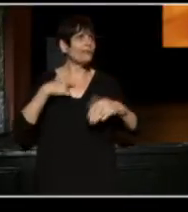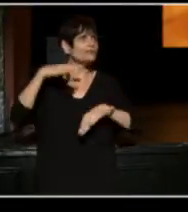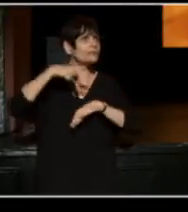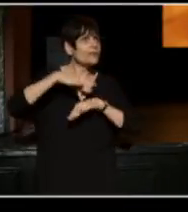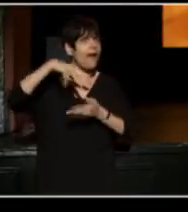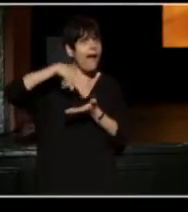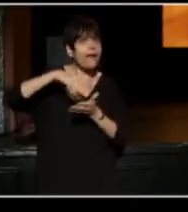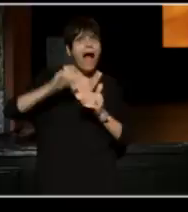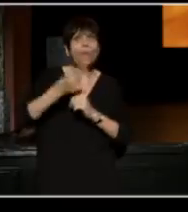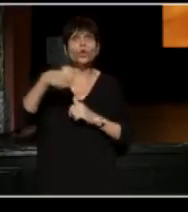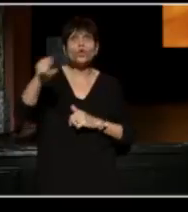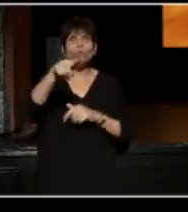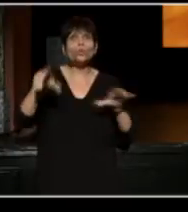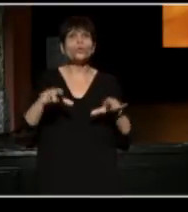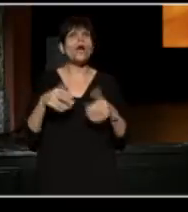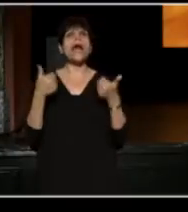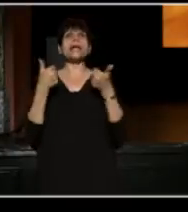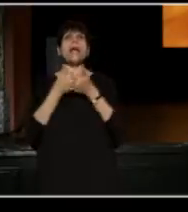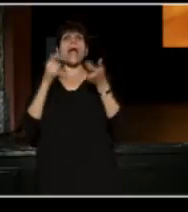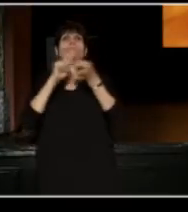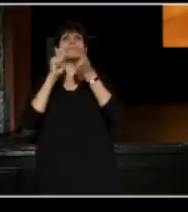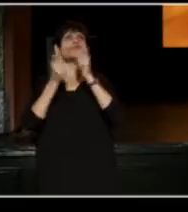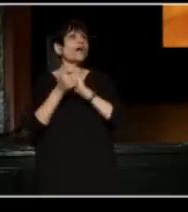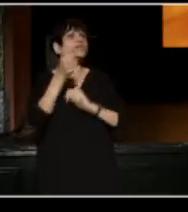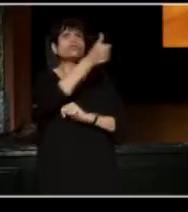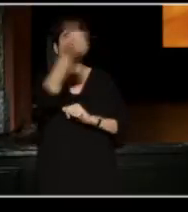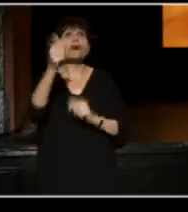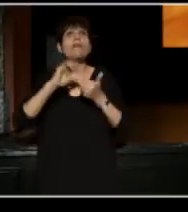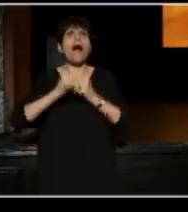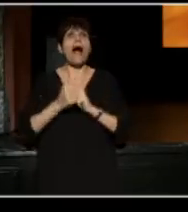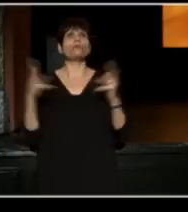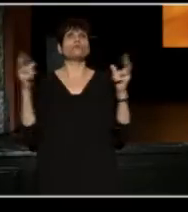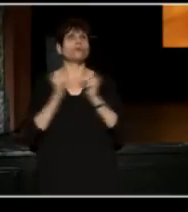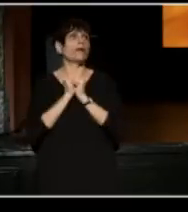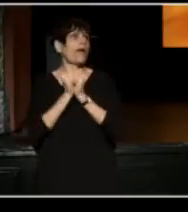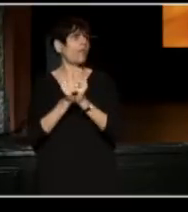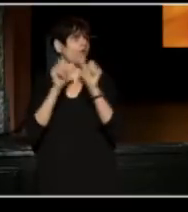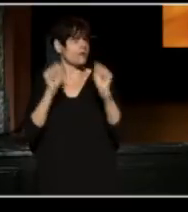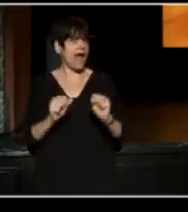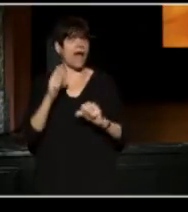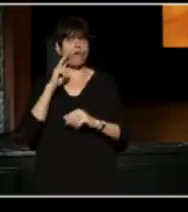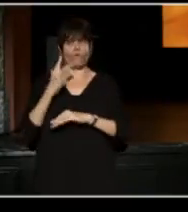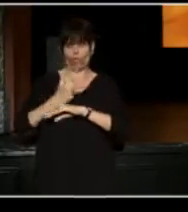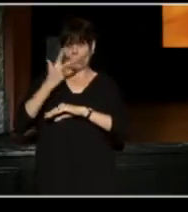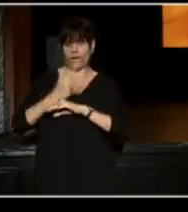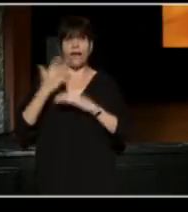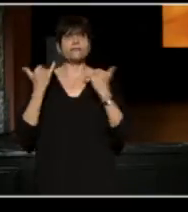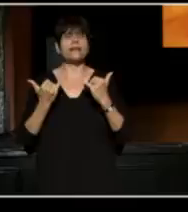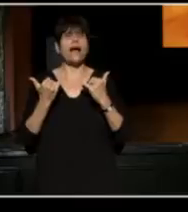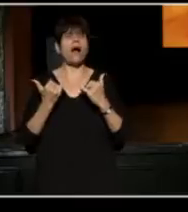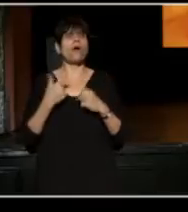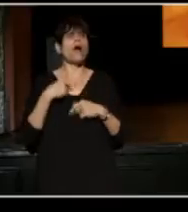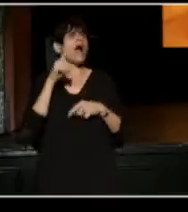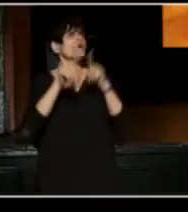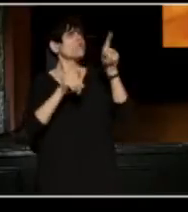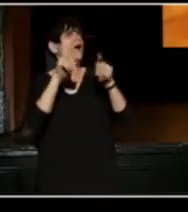what game changing moments can we make together? How can we extent those questions to those watching the Conference